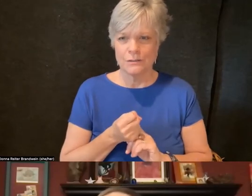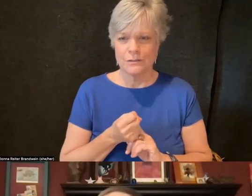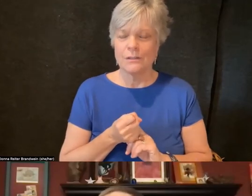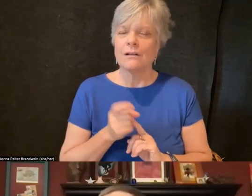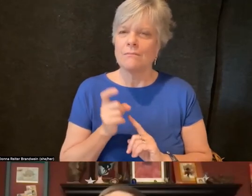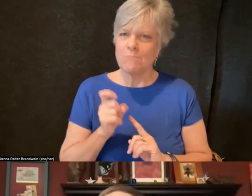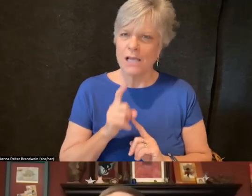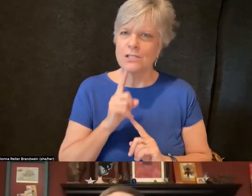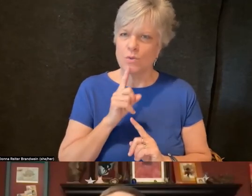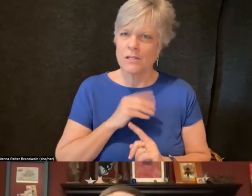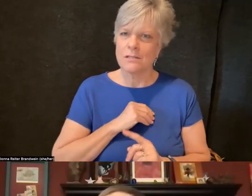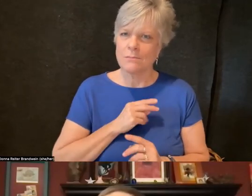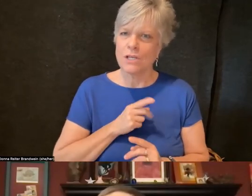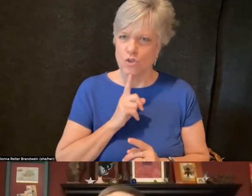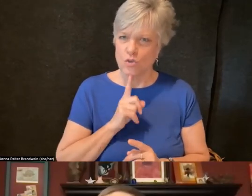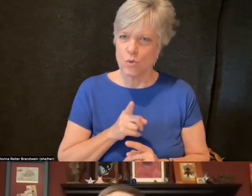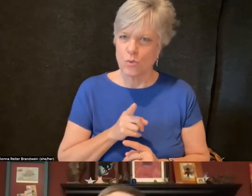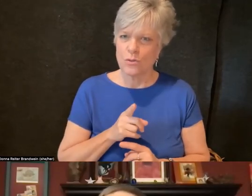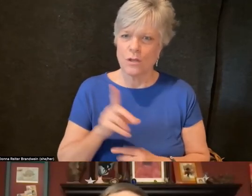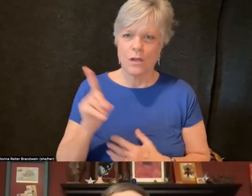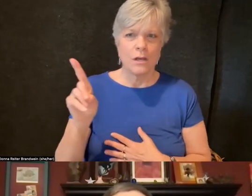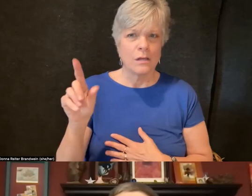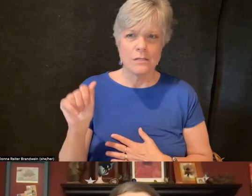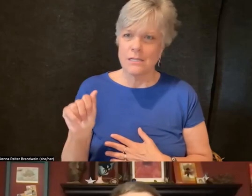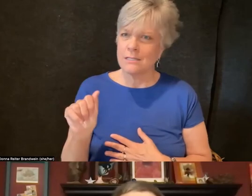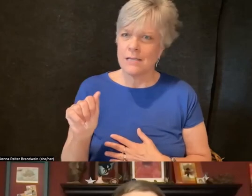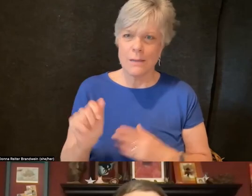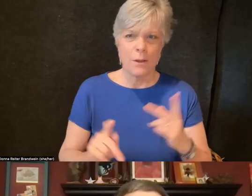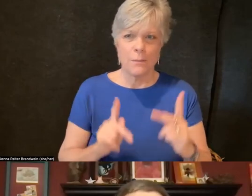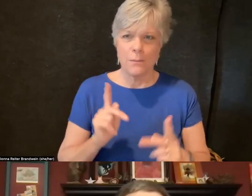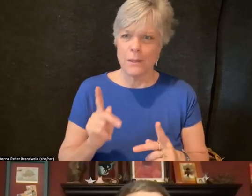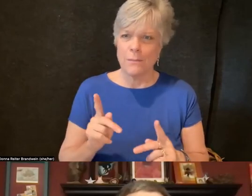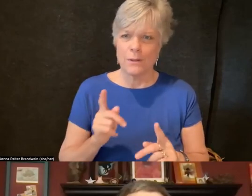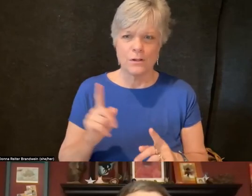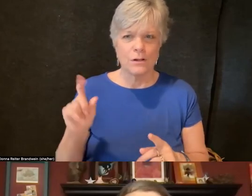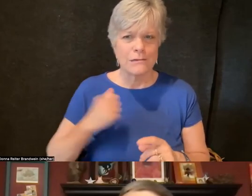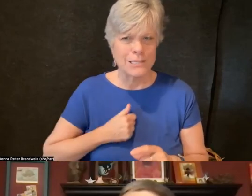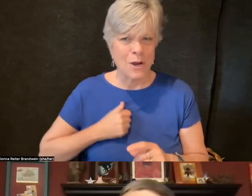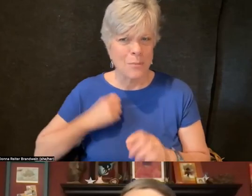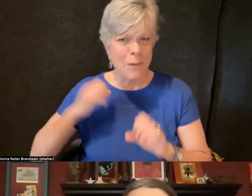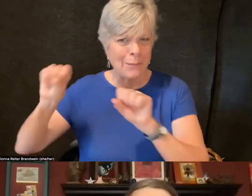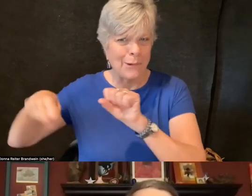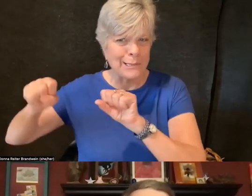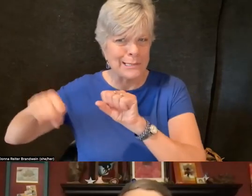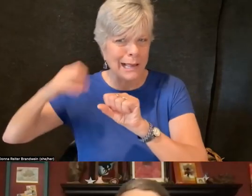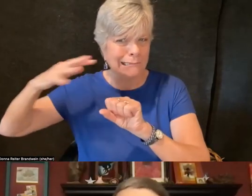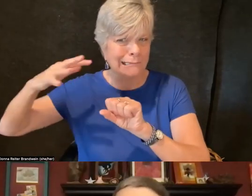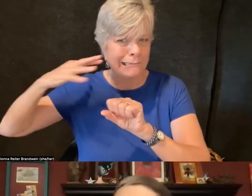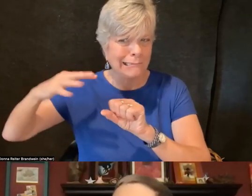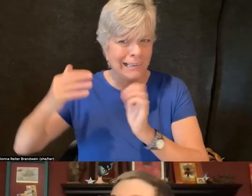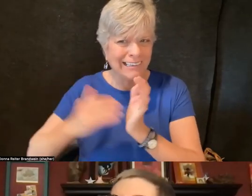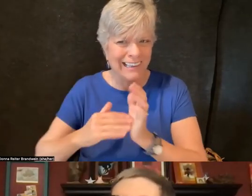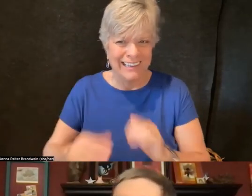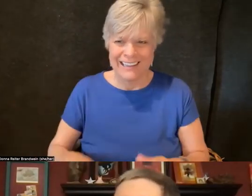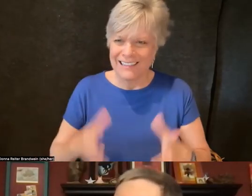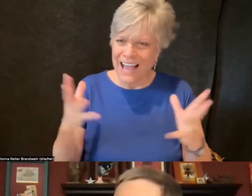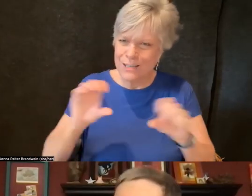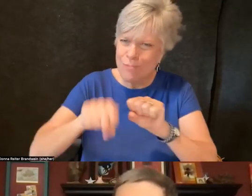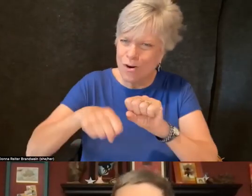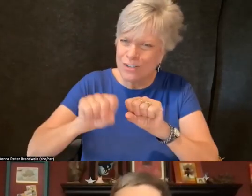that disabled people hail from multiple... Sorry about the motorcycle in the background again. Lots of motorcyclists out today. I hope they're safe